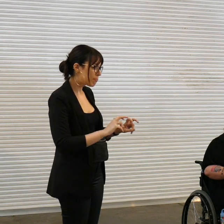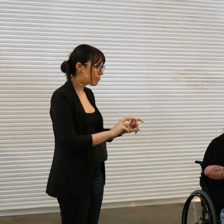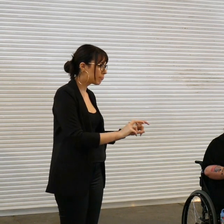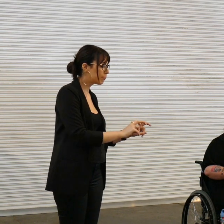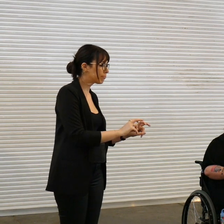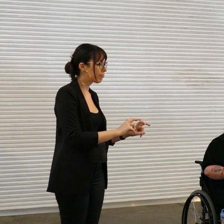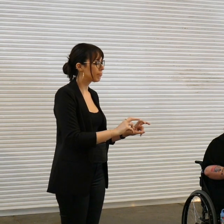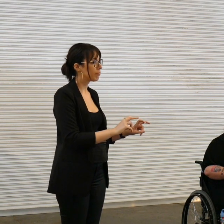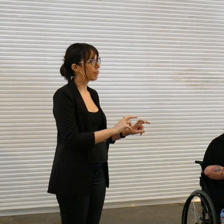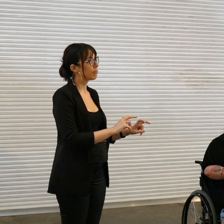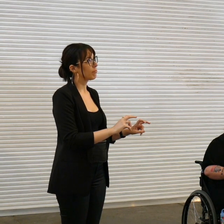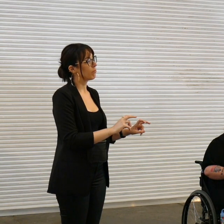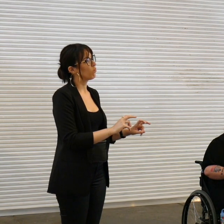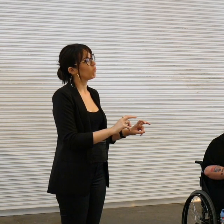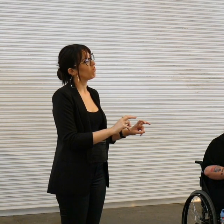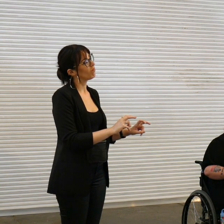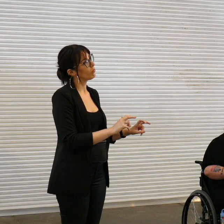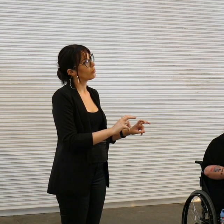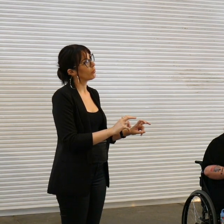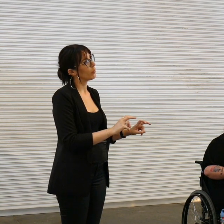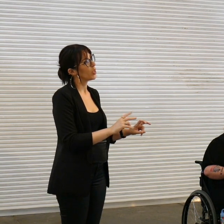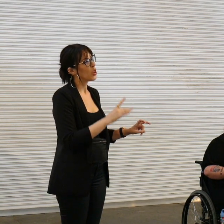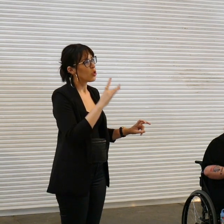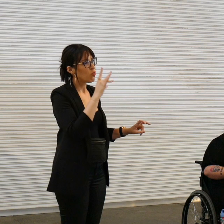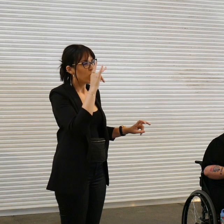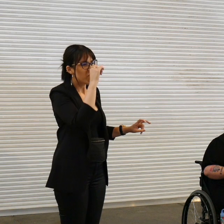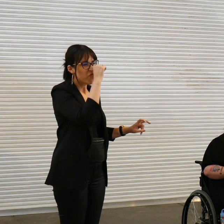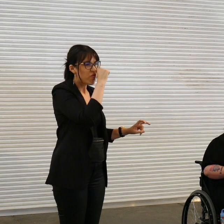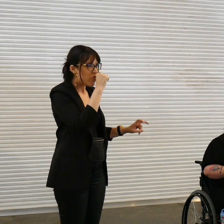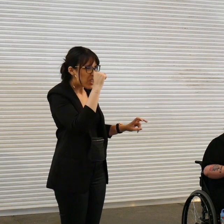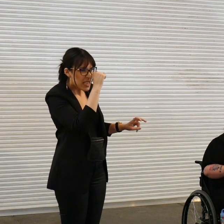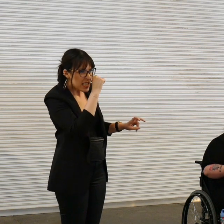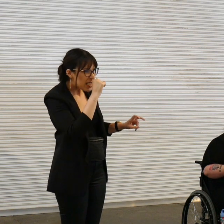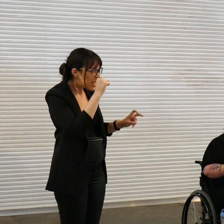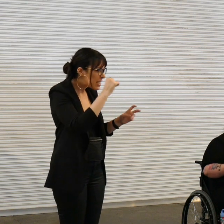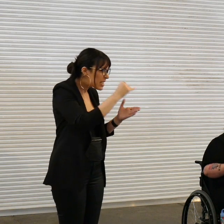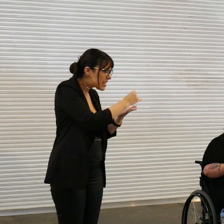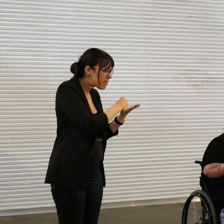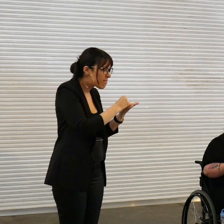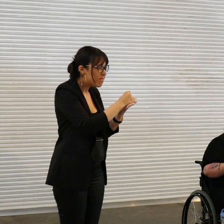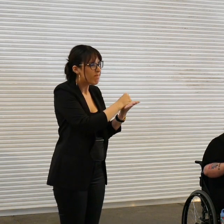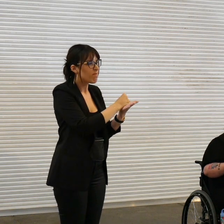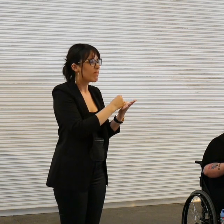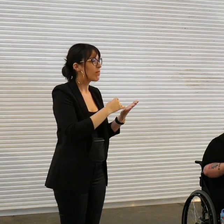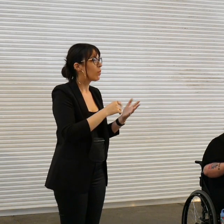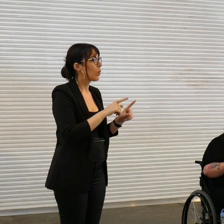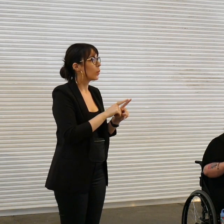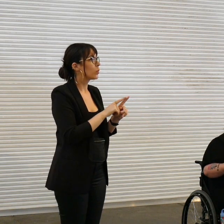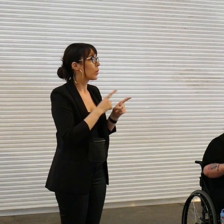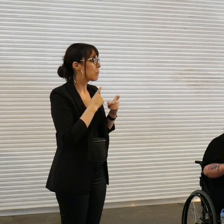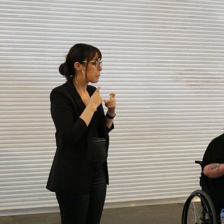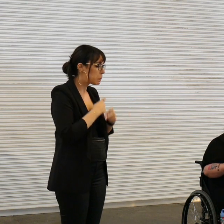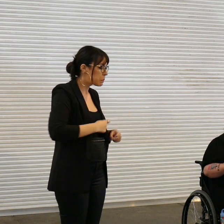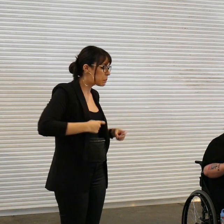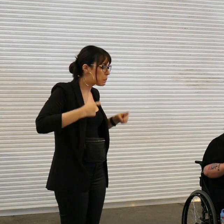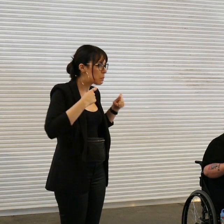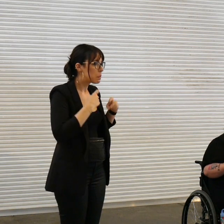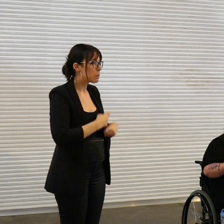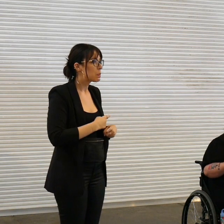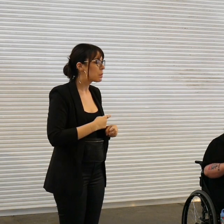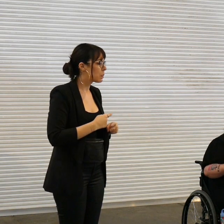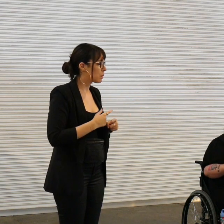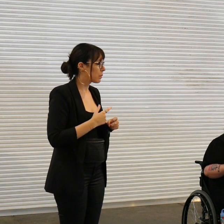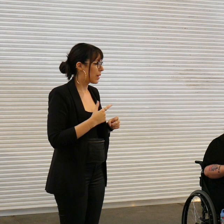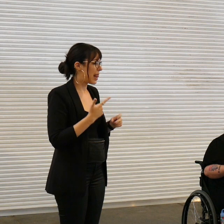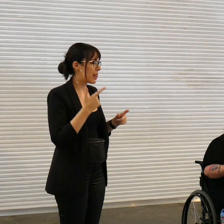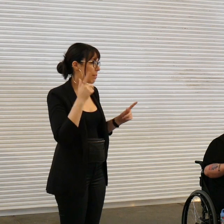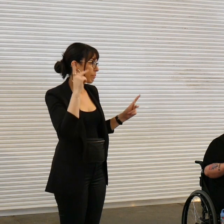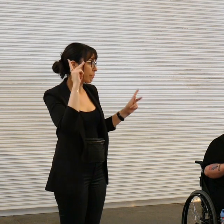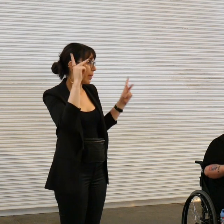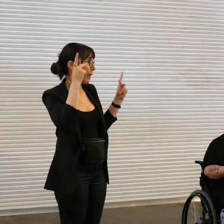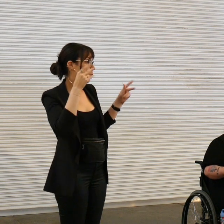the I suppose greed and the frustration and the eventual uh political decision that was extinction